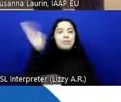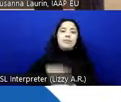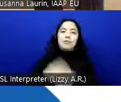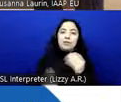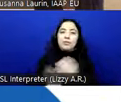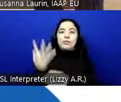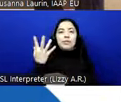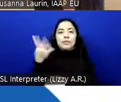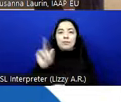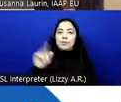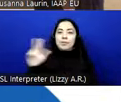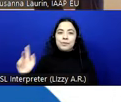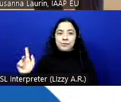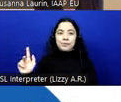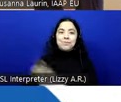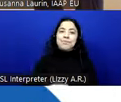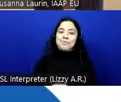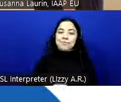I will start with a little bit of housekeeping. So